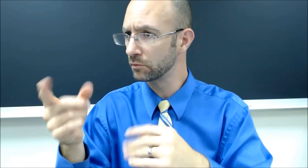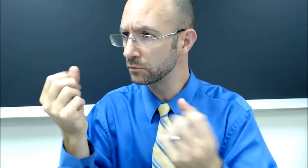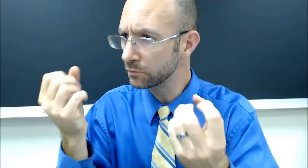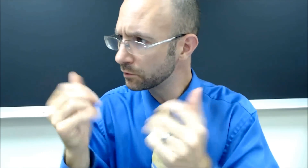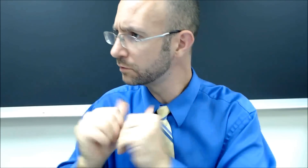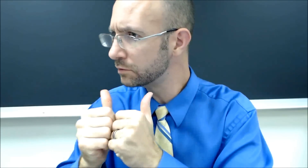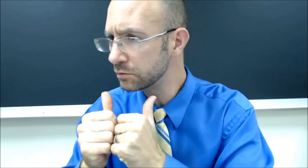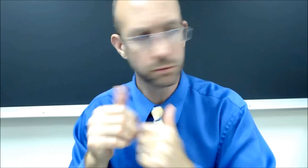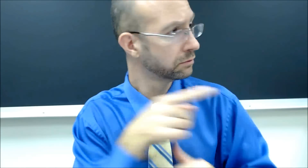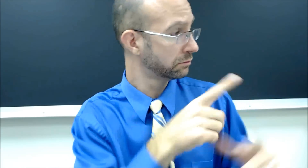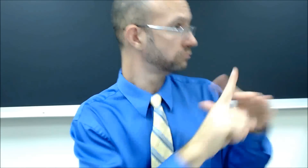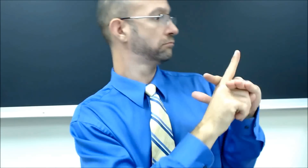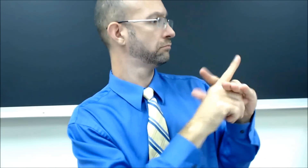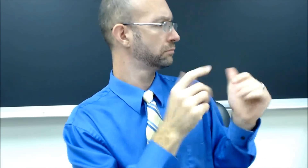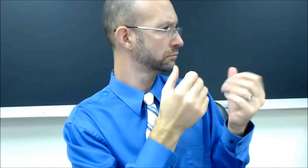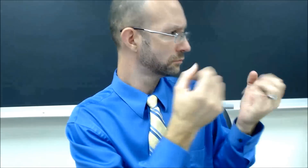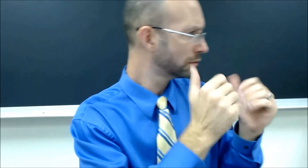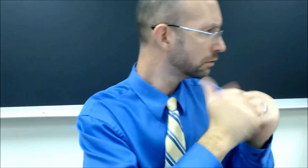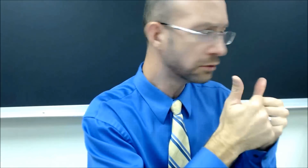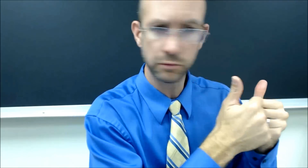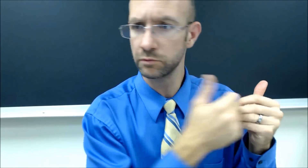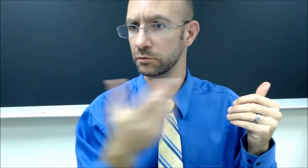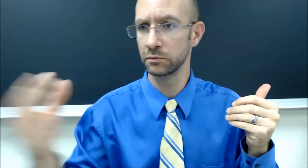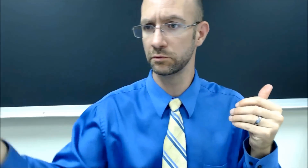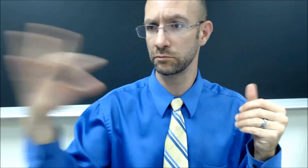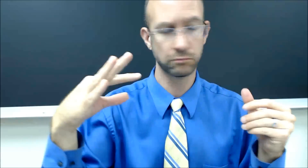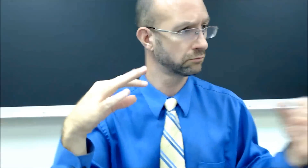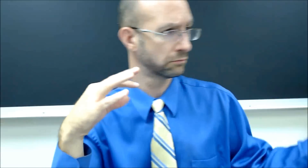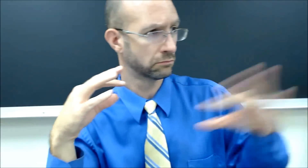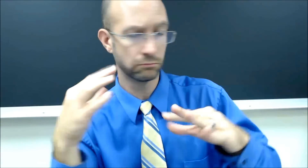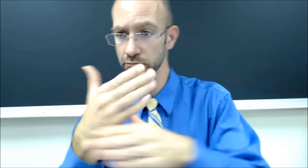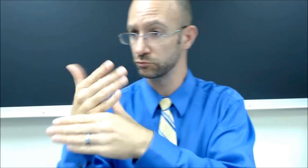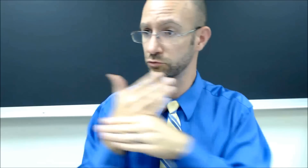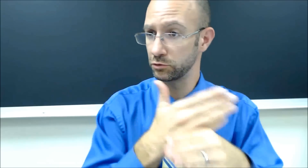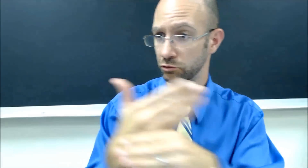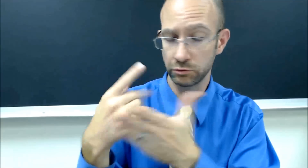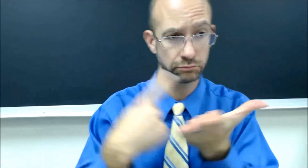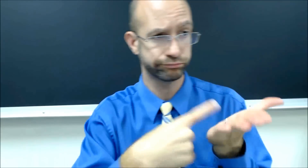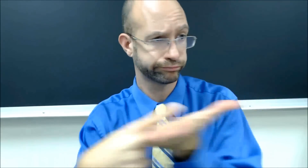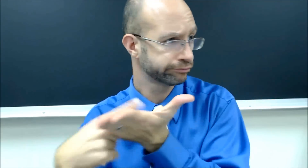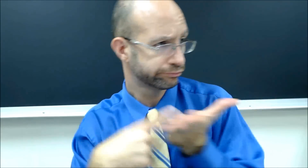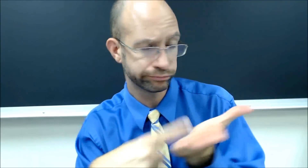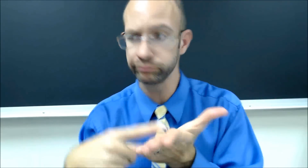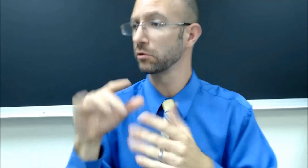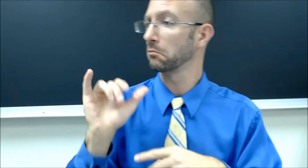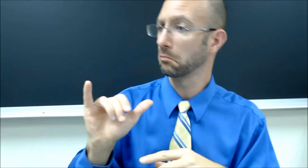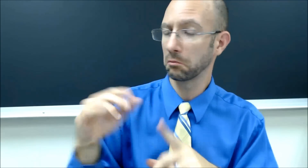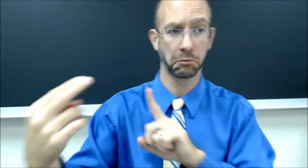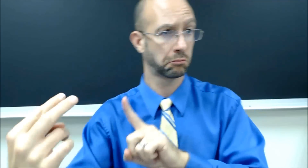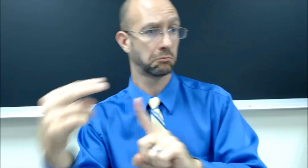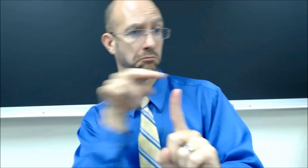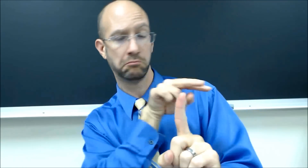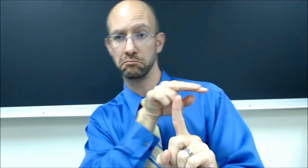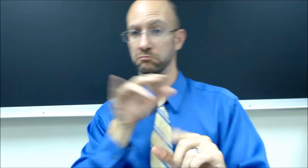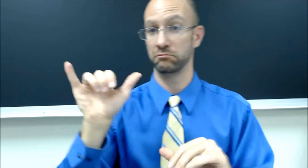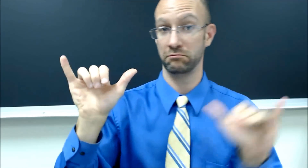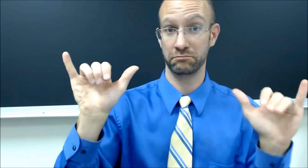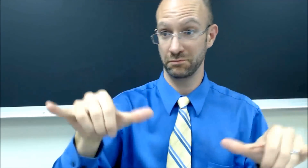We see how we sign these signs, and give ea ch other feedback, share, discuss, and see our perspectives. THAT!